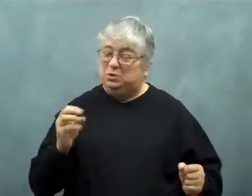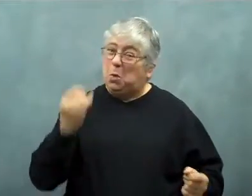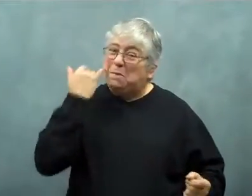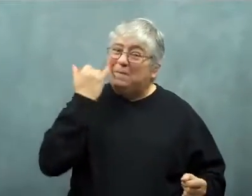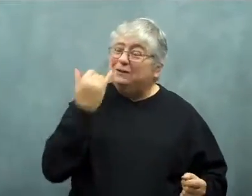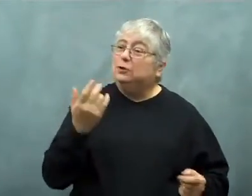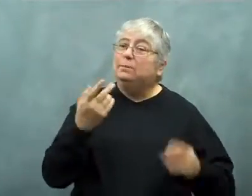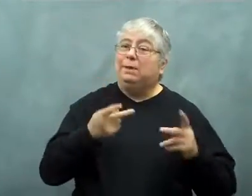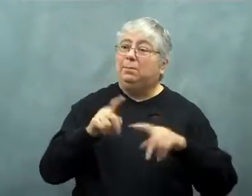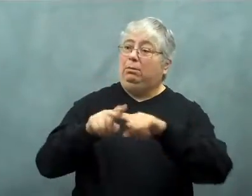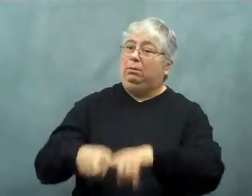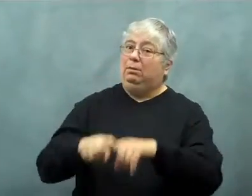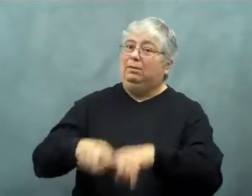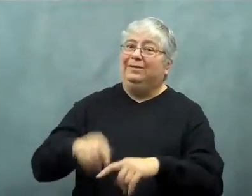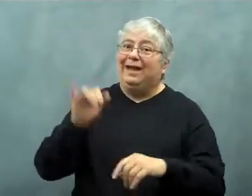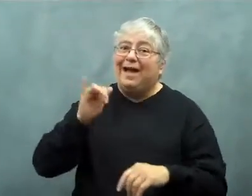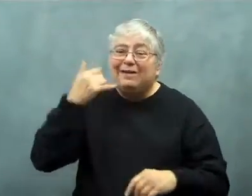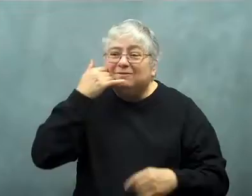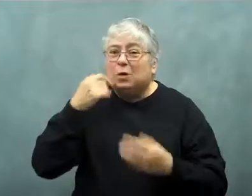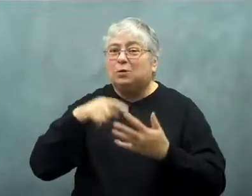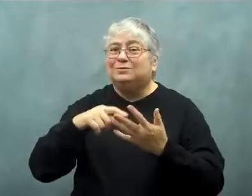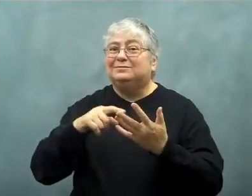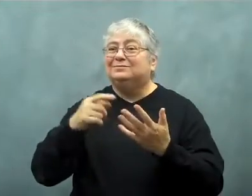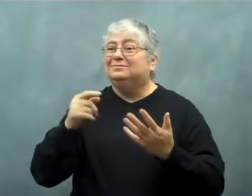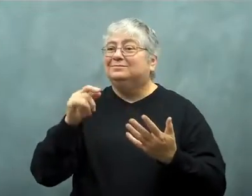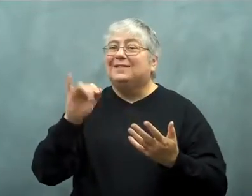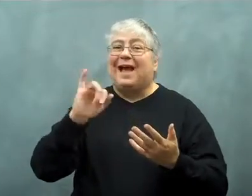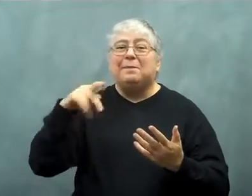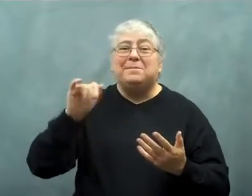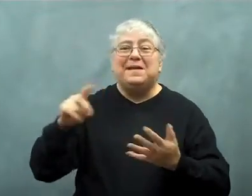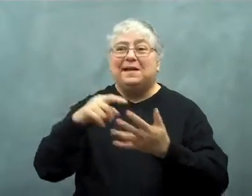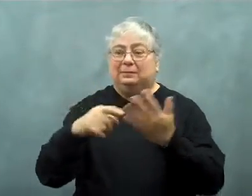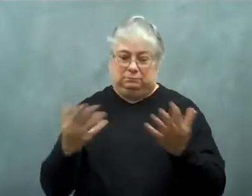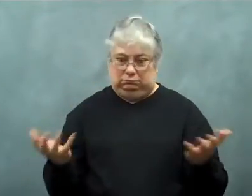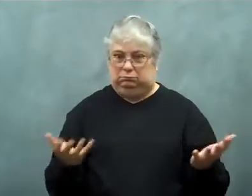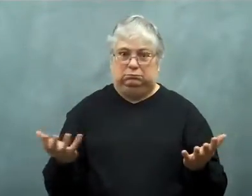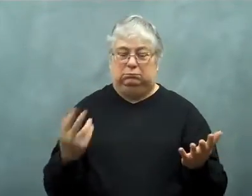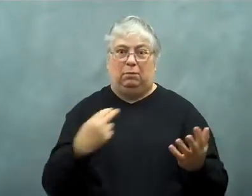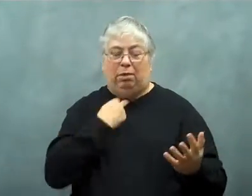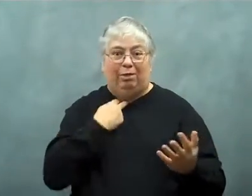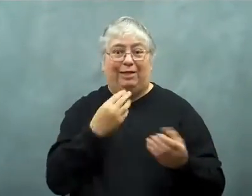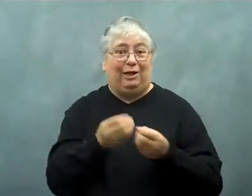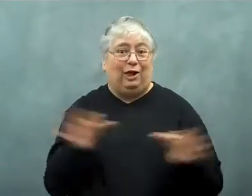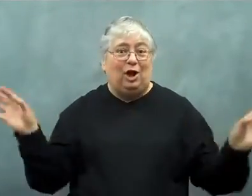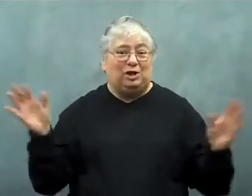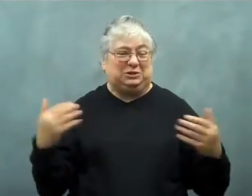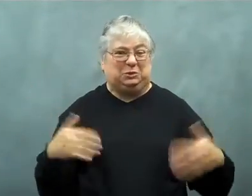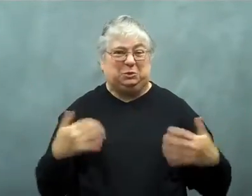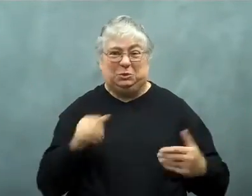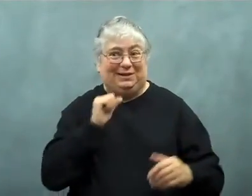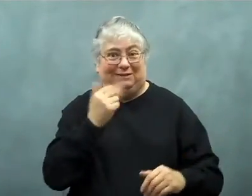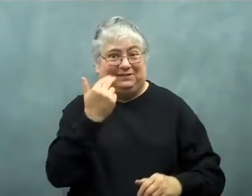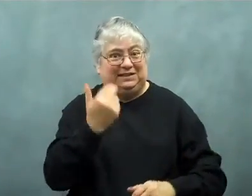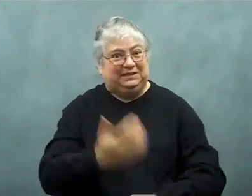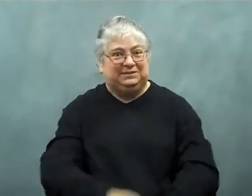So imagine people relying on the iPhone and iPad and getting lost. That isn't funny.